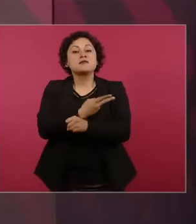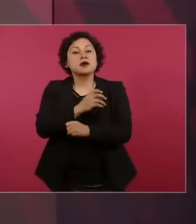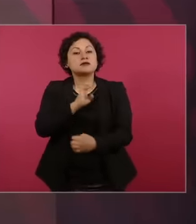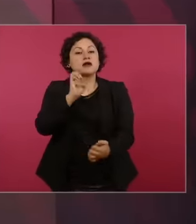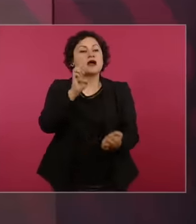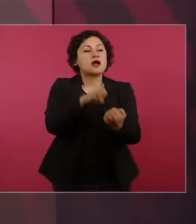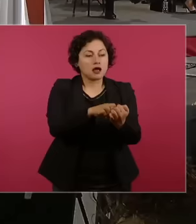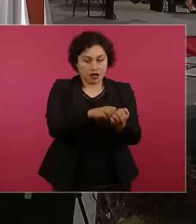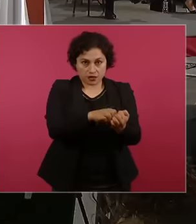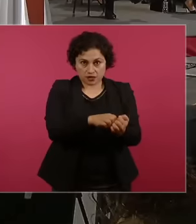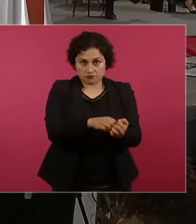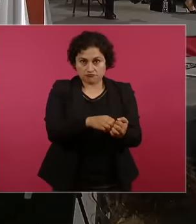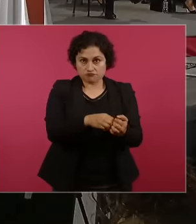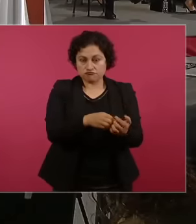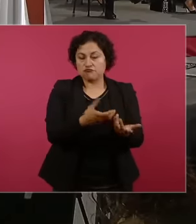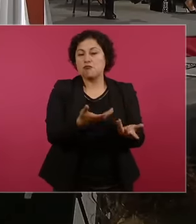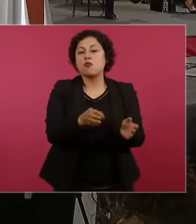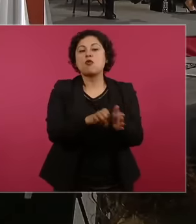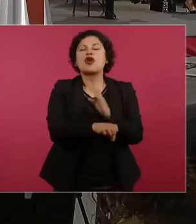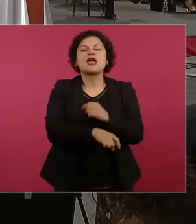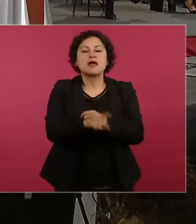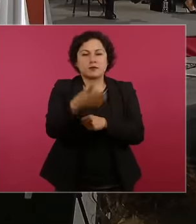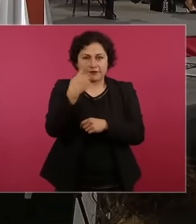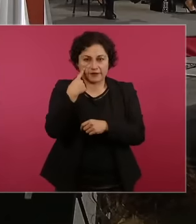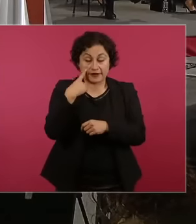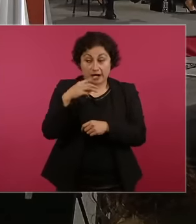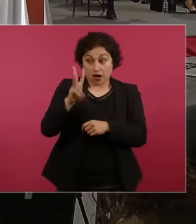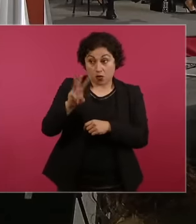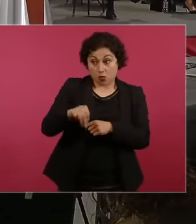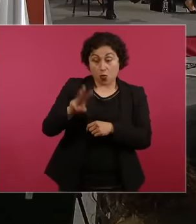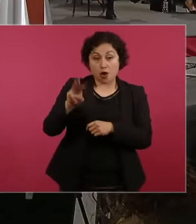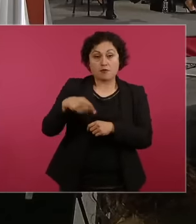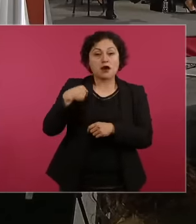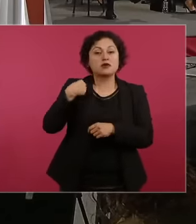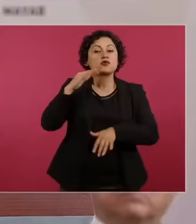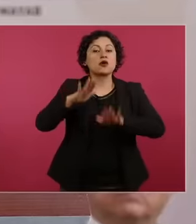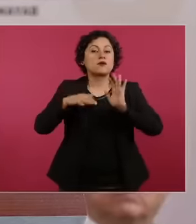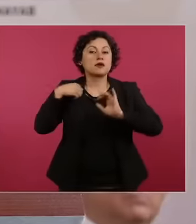for example, when I speak on the phone with him, he tells me that Our lawyers, our